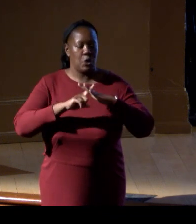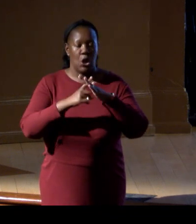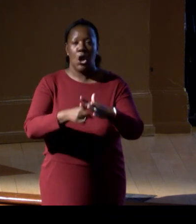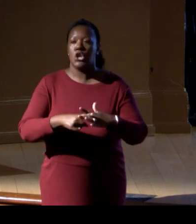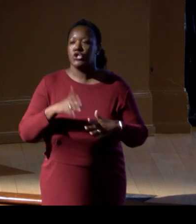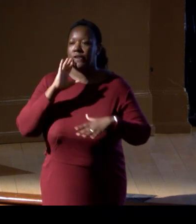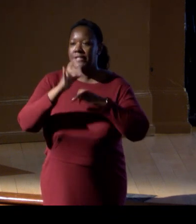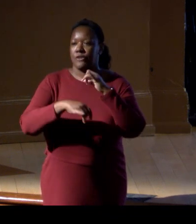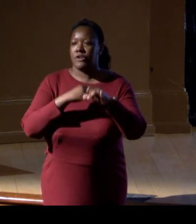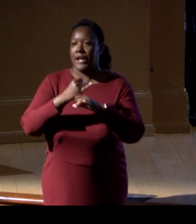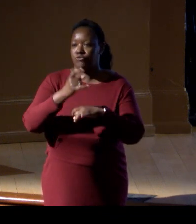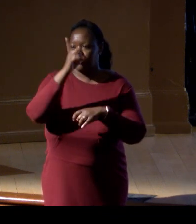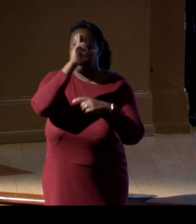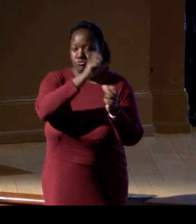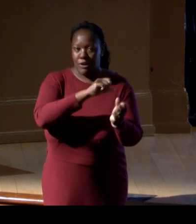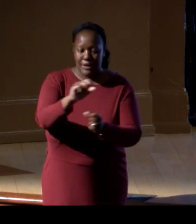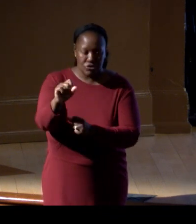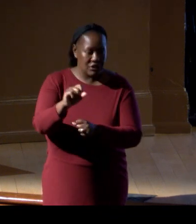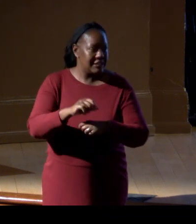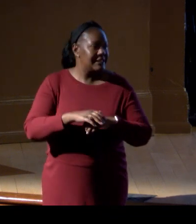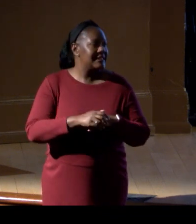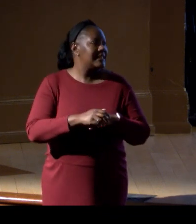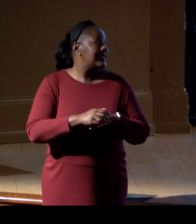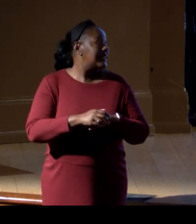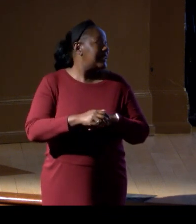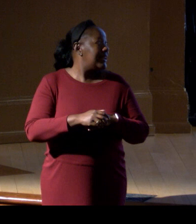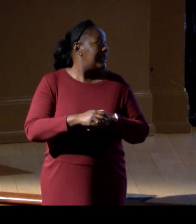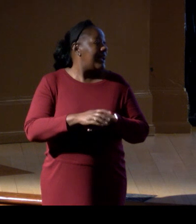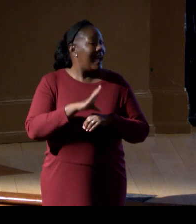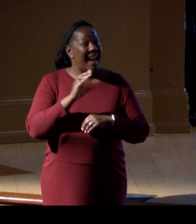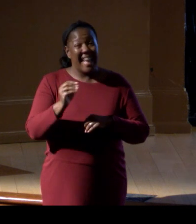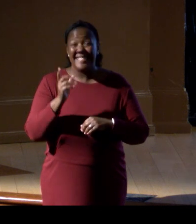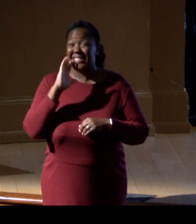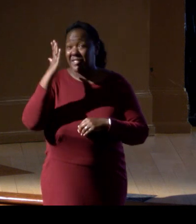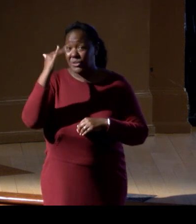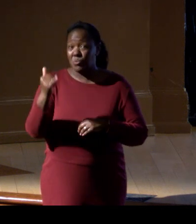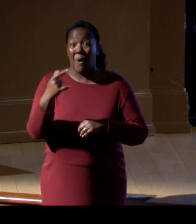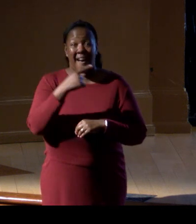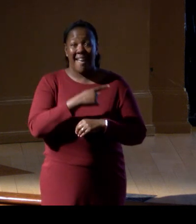and bioeconomy, biodiversity, and aquatic eDNA, it's all linked together,